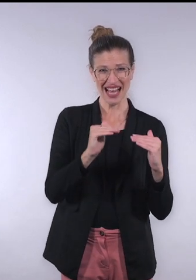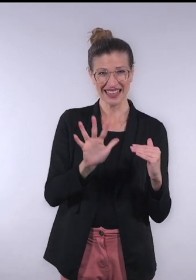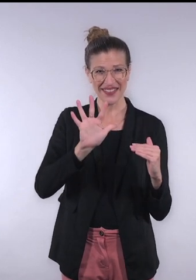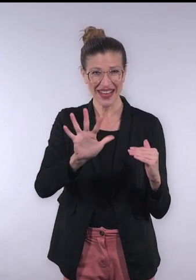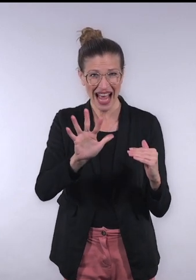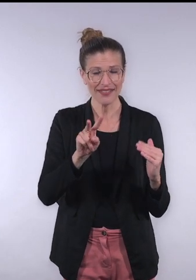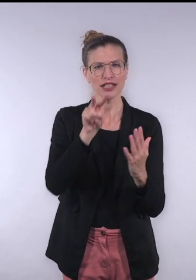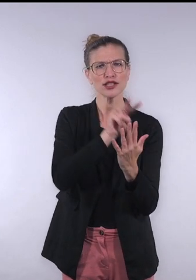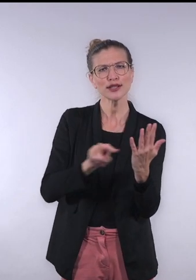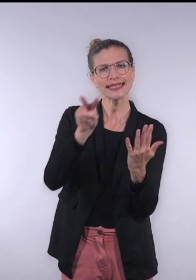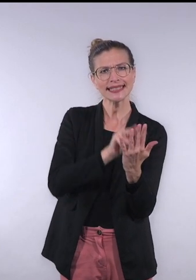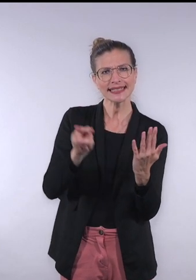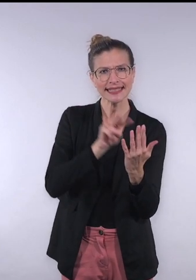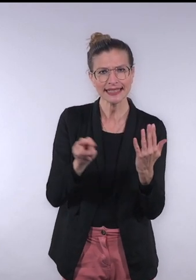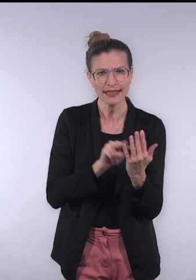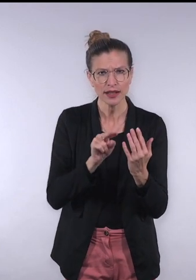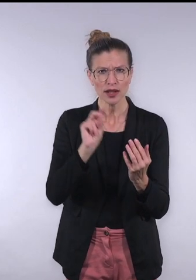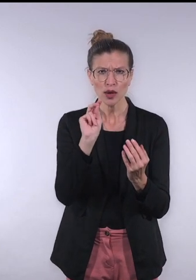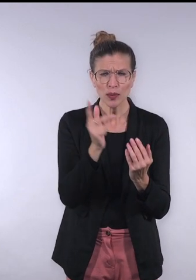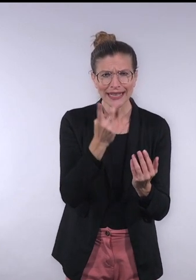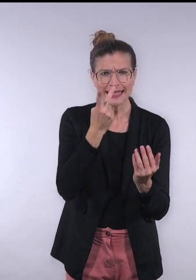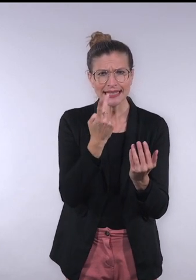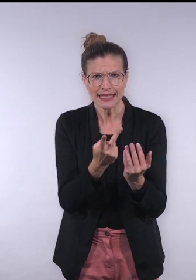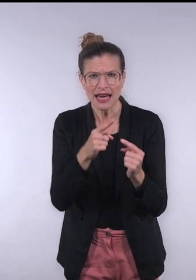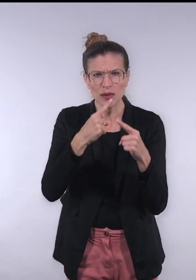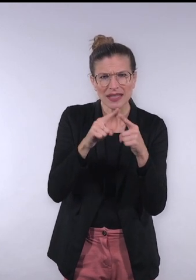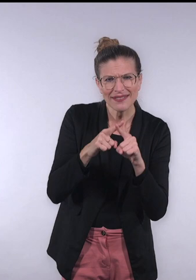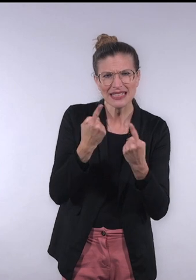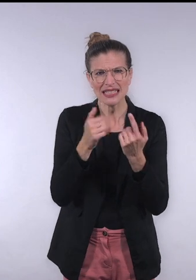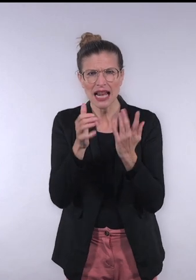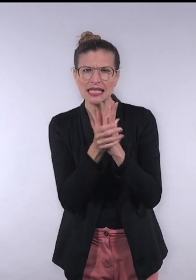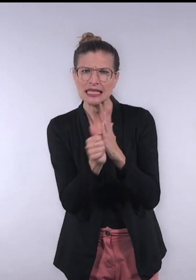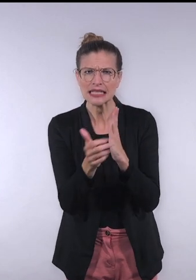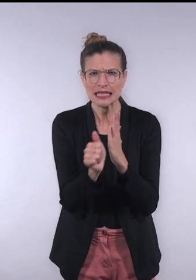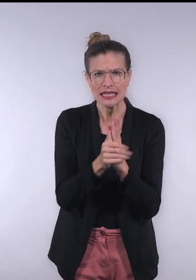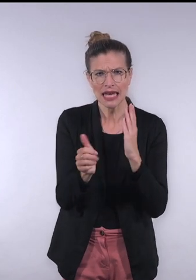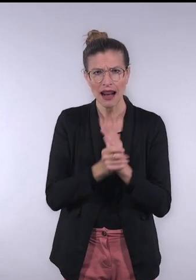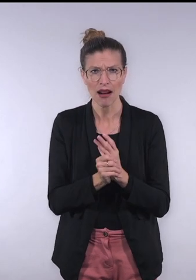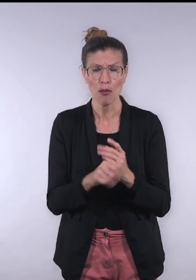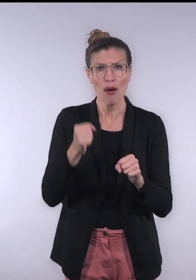with an average of grade 5 reading level. That's quite a significant difference for skilled reading.